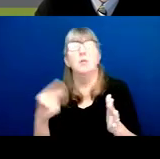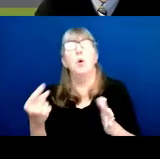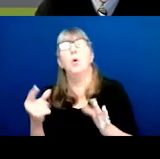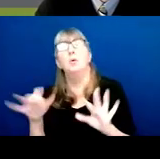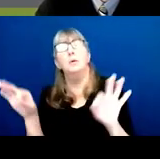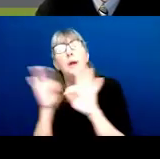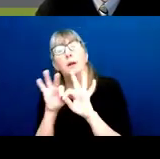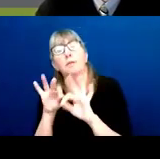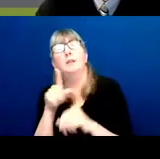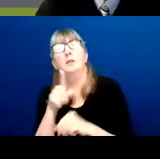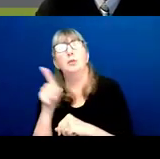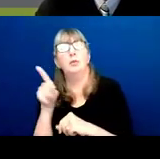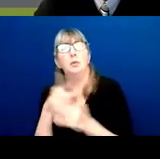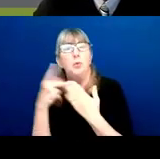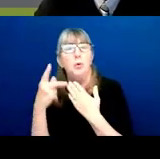and to receipt and referral staff.